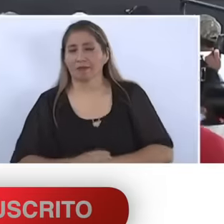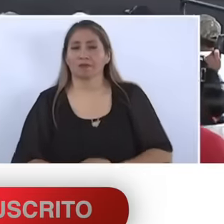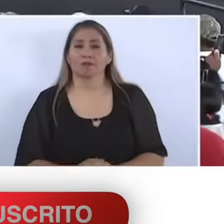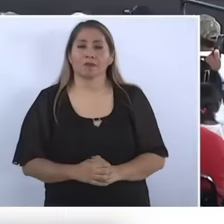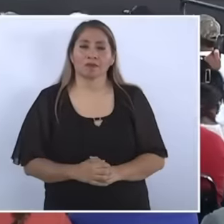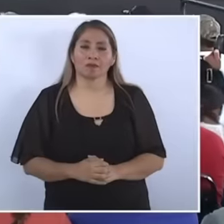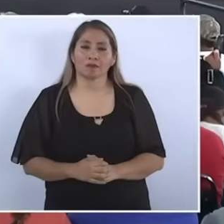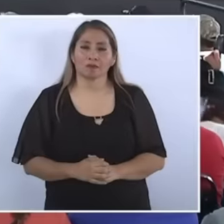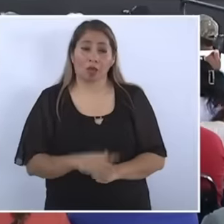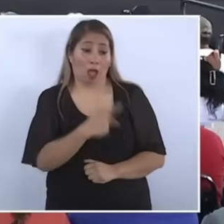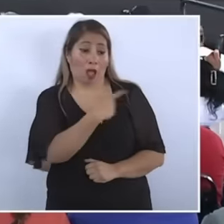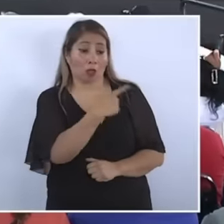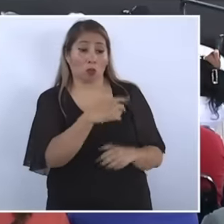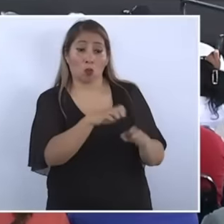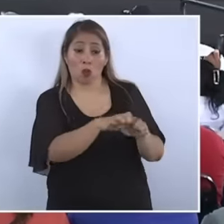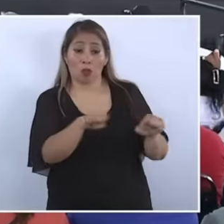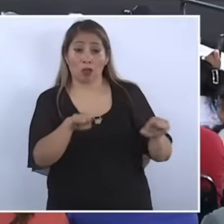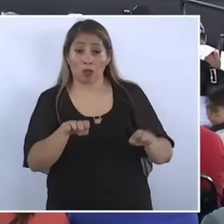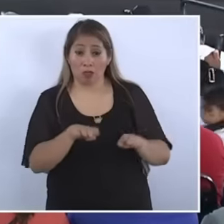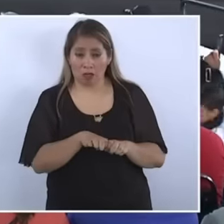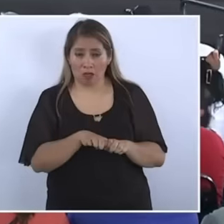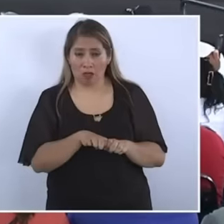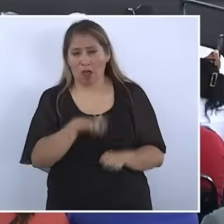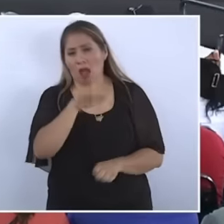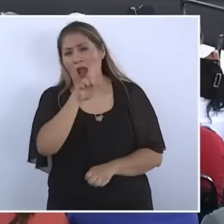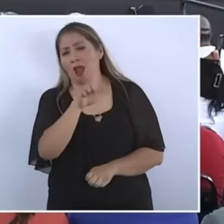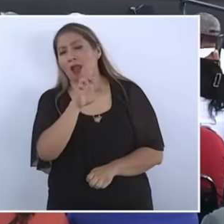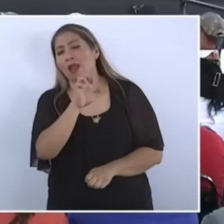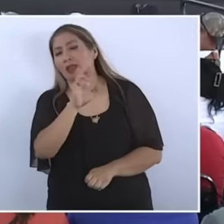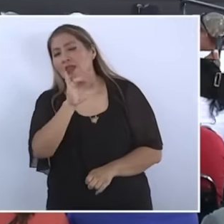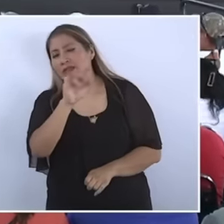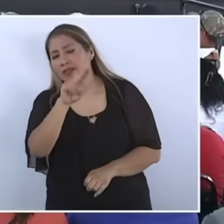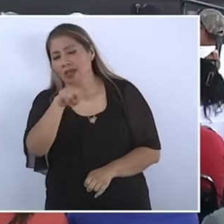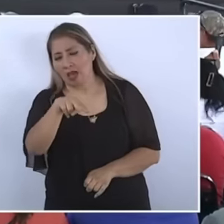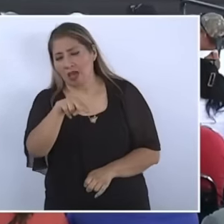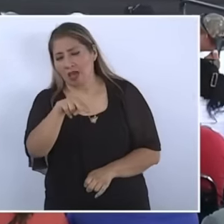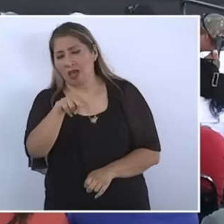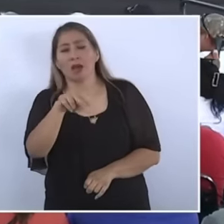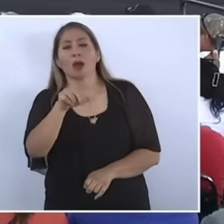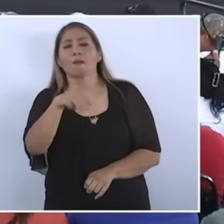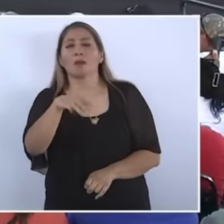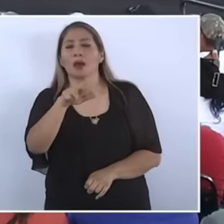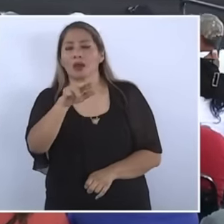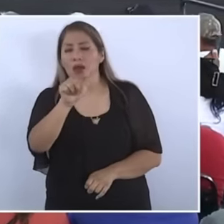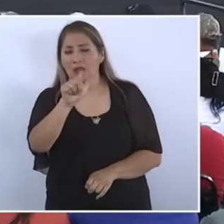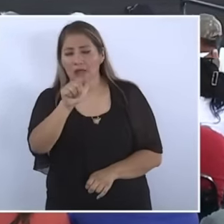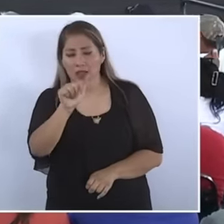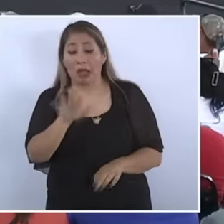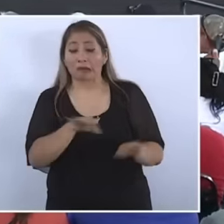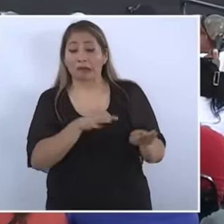to his team to Luisa María mayor then secretary of labor and today secretary of